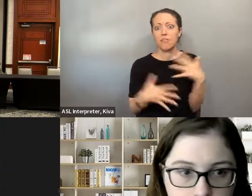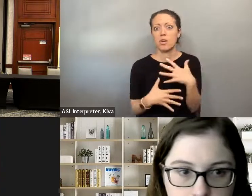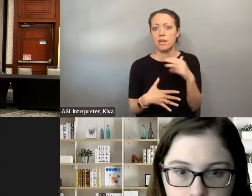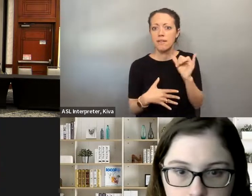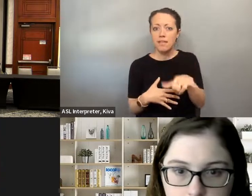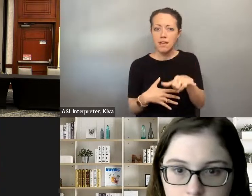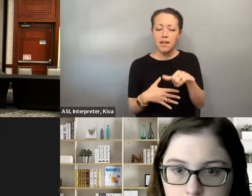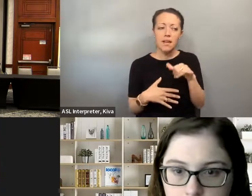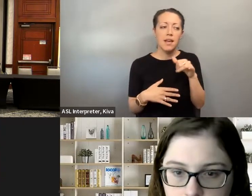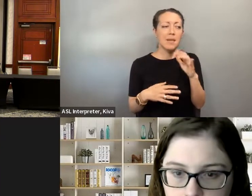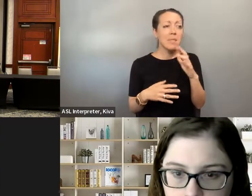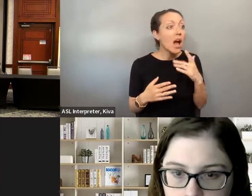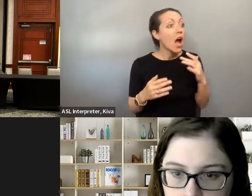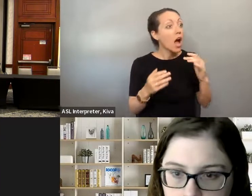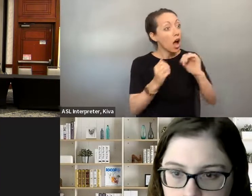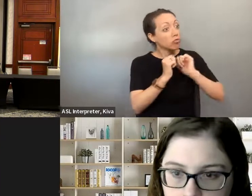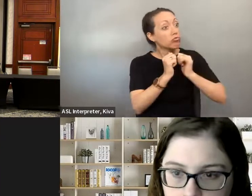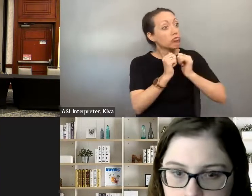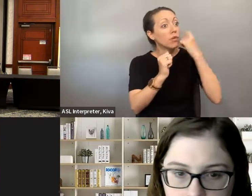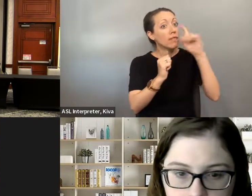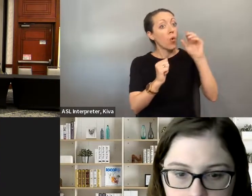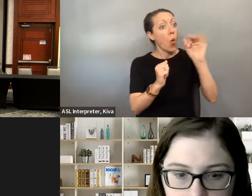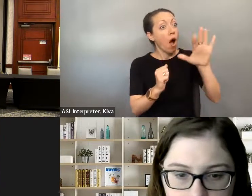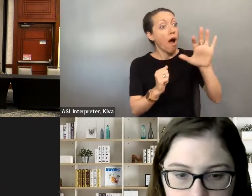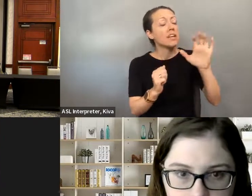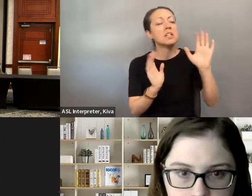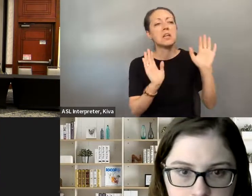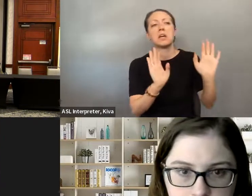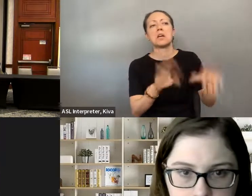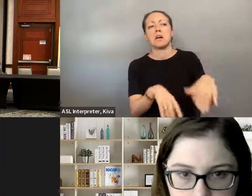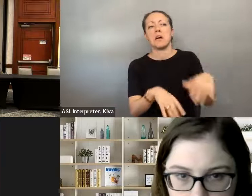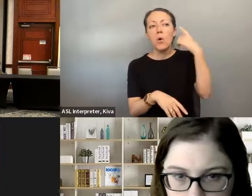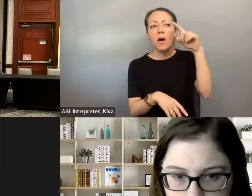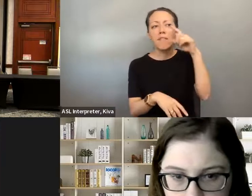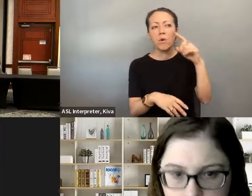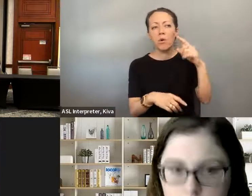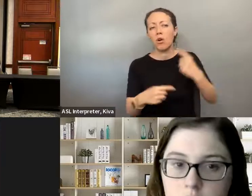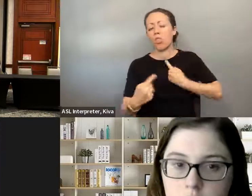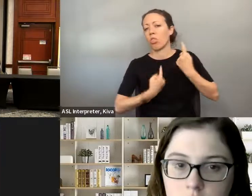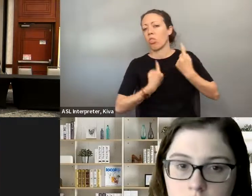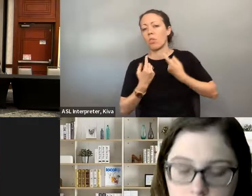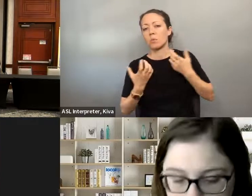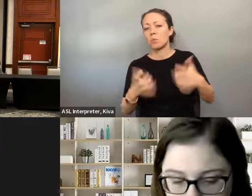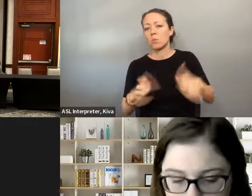know, what we're there for and I think that's probably a fear for a lot of us as well as something that negatively impacts people